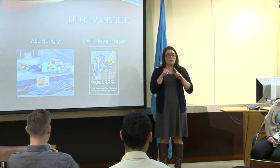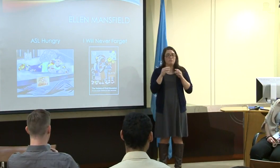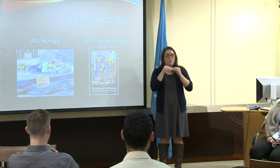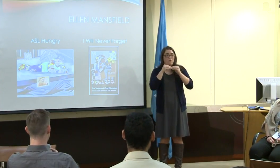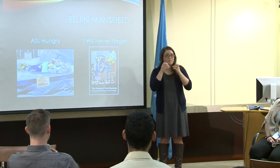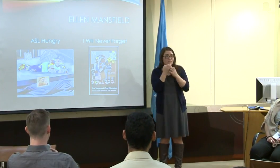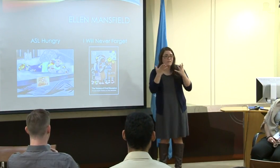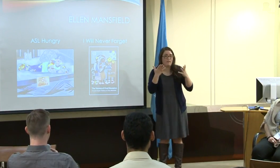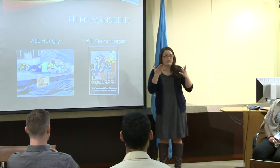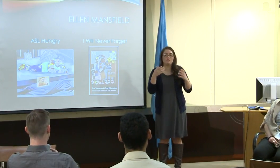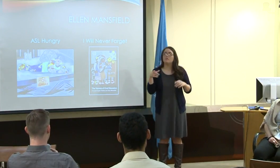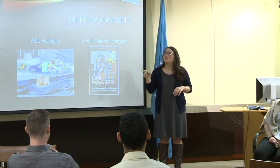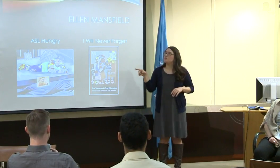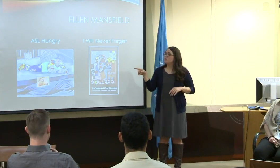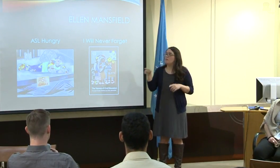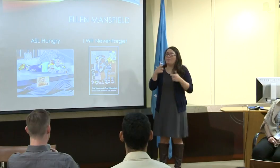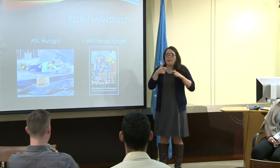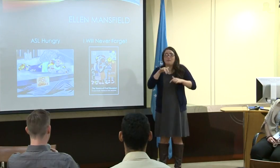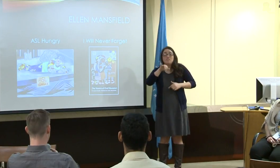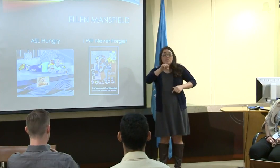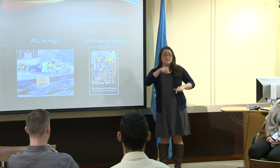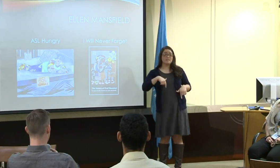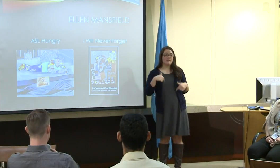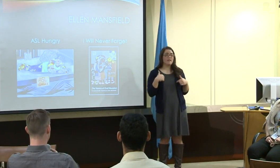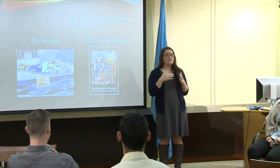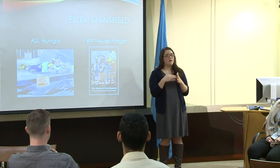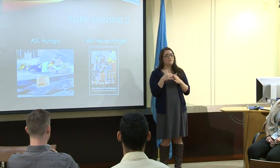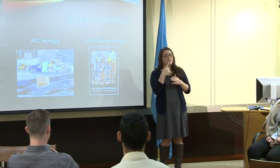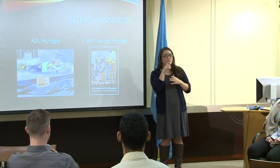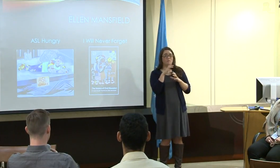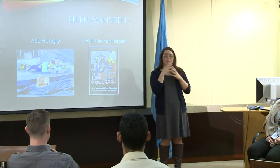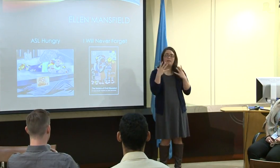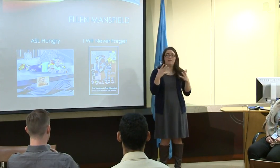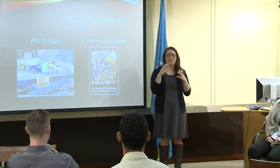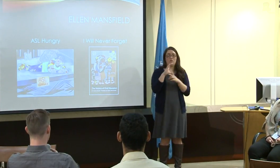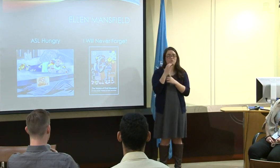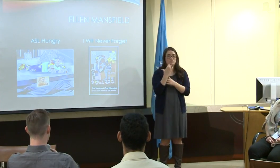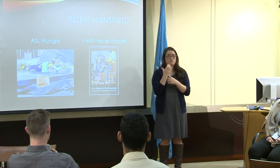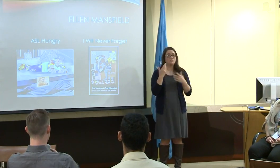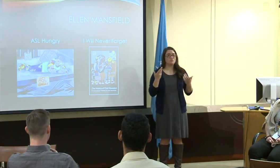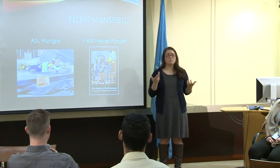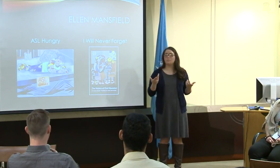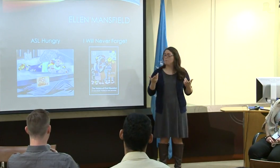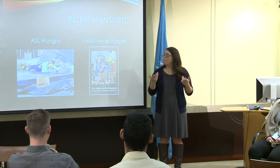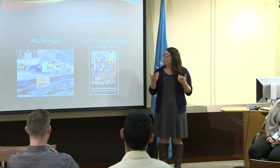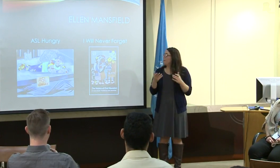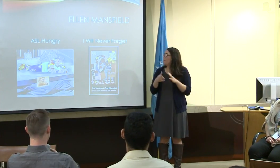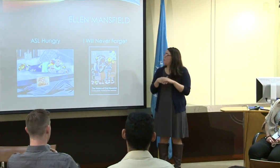The language and the culture is everything and understanding,